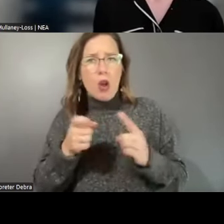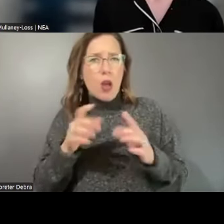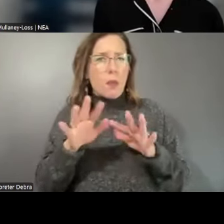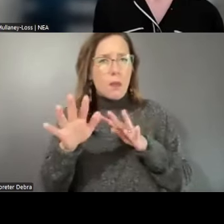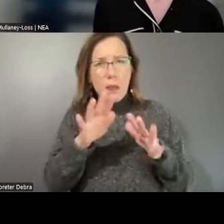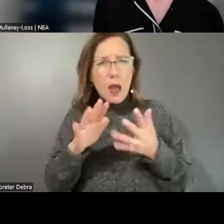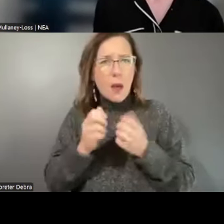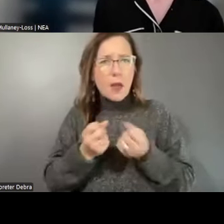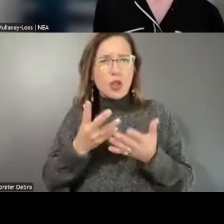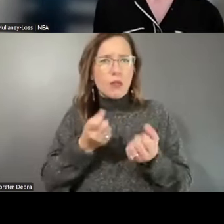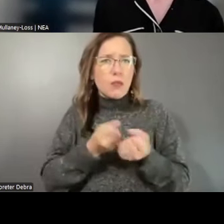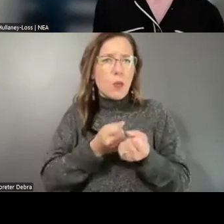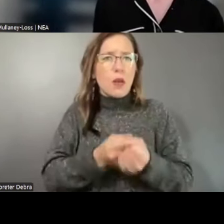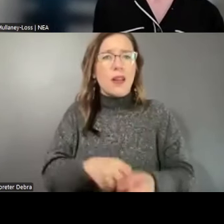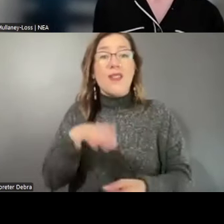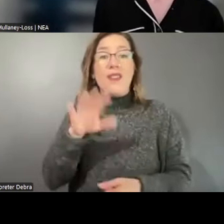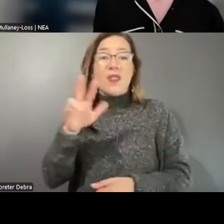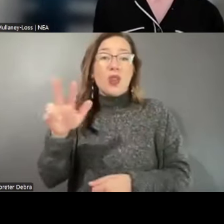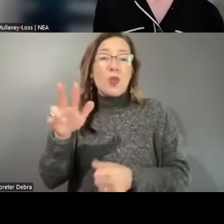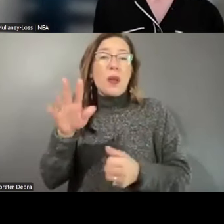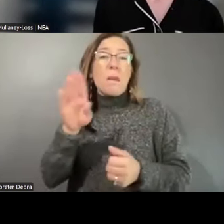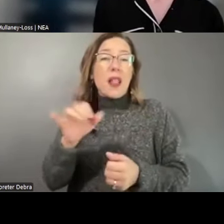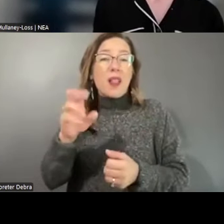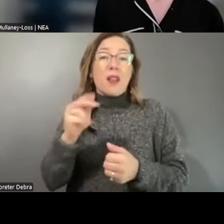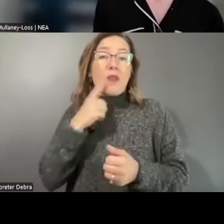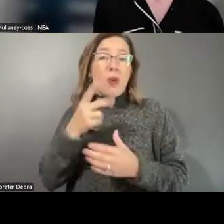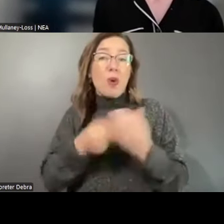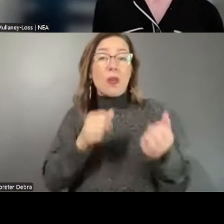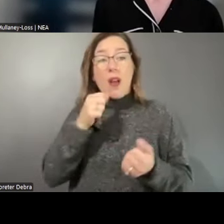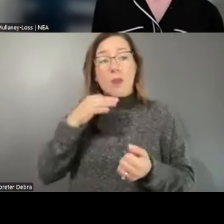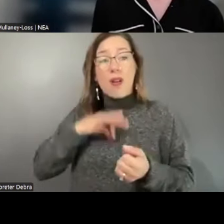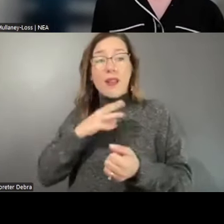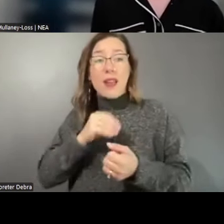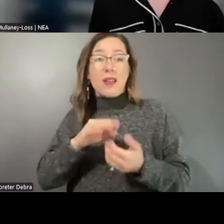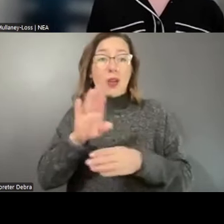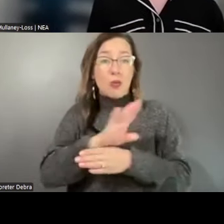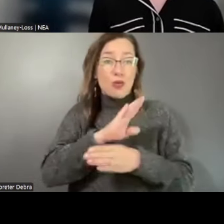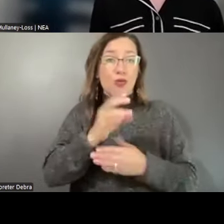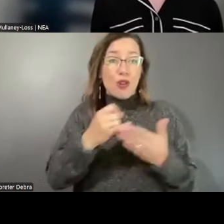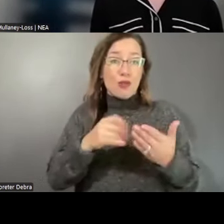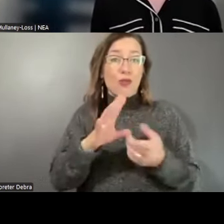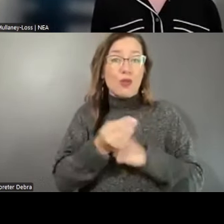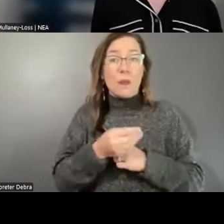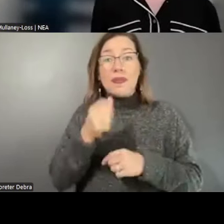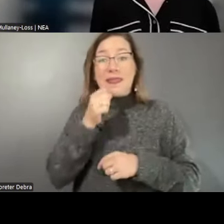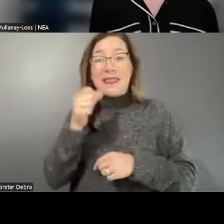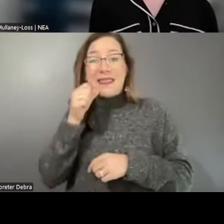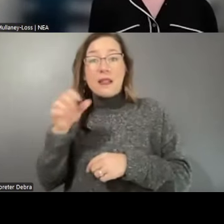both nonprofit and commercial arts and culture. And just yesterday, SMU released a follow-up to